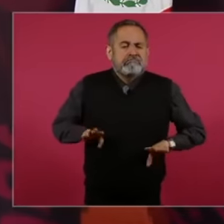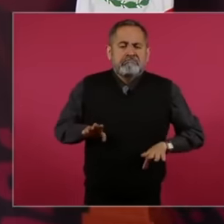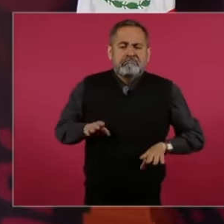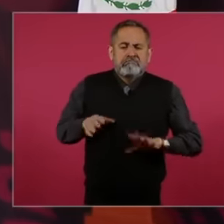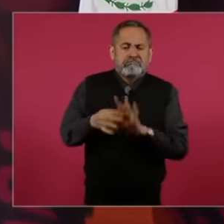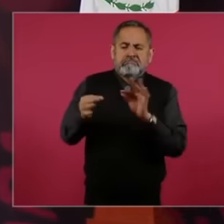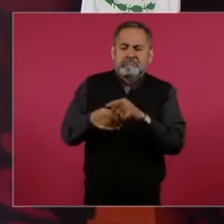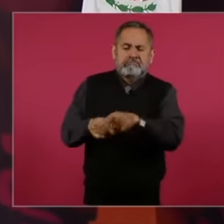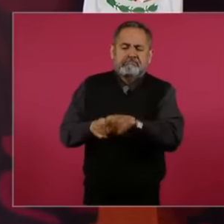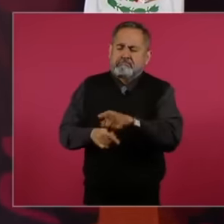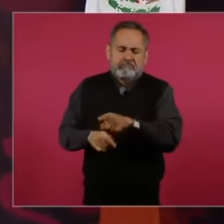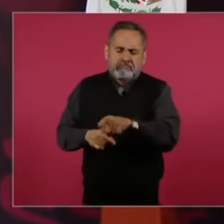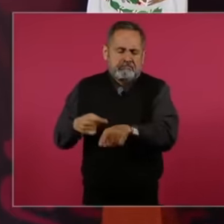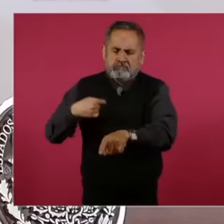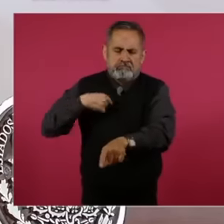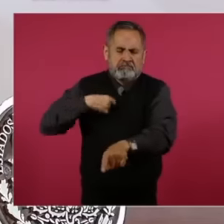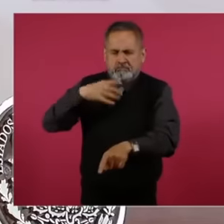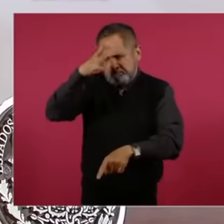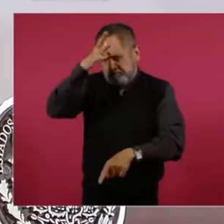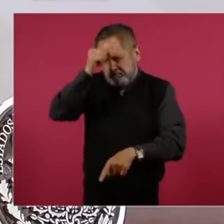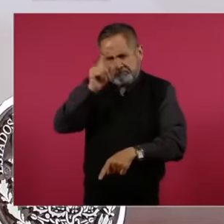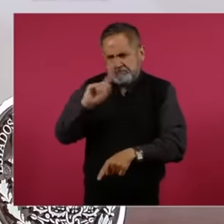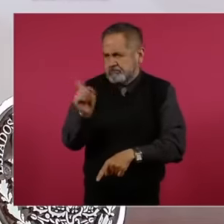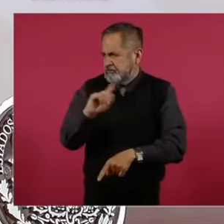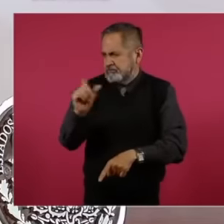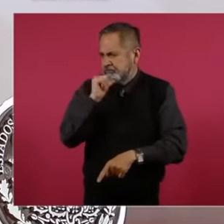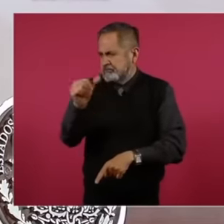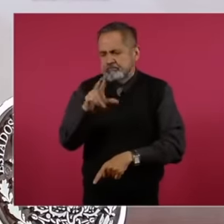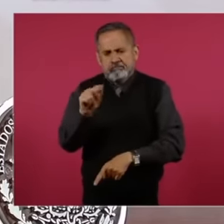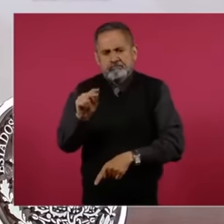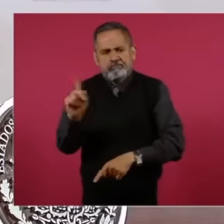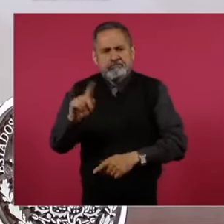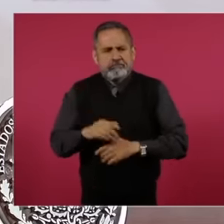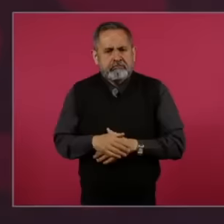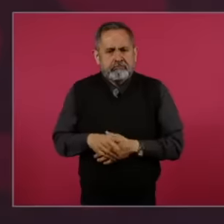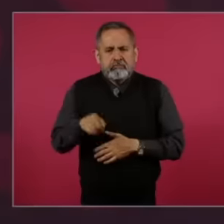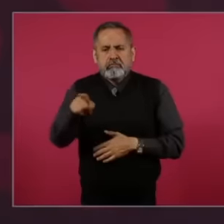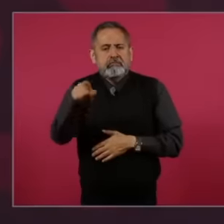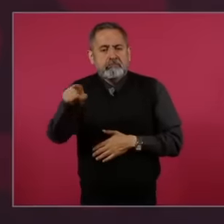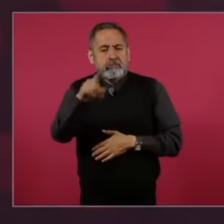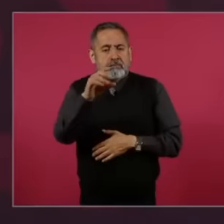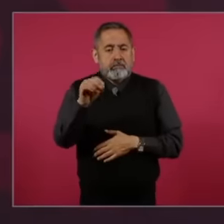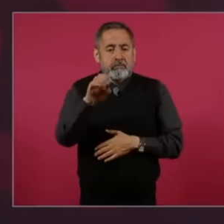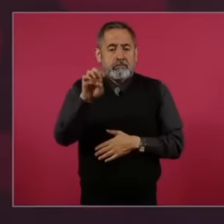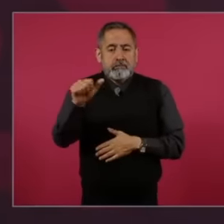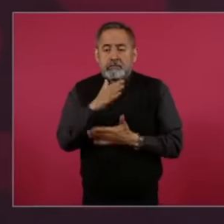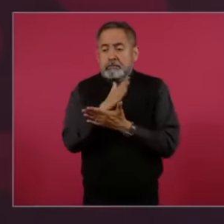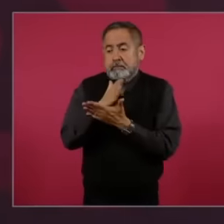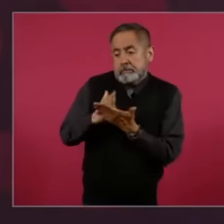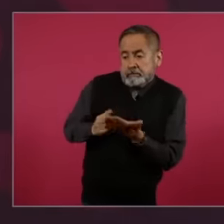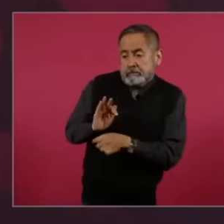of partiality of the